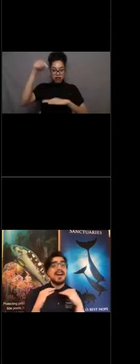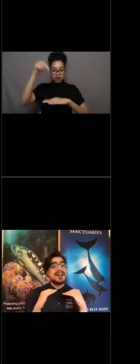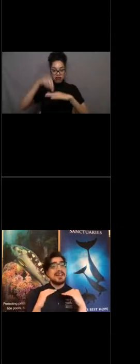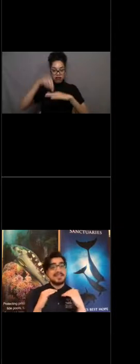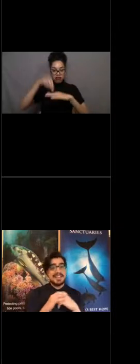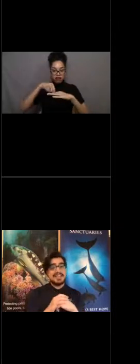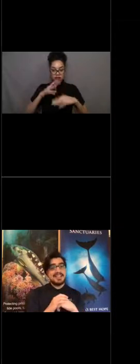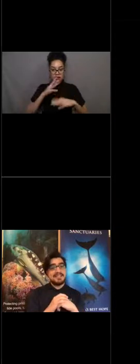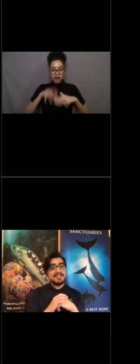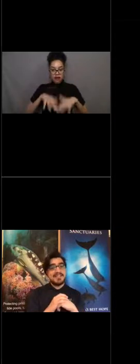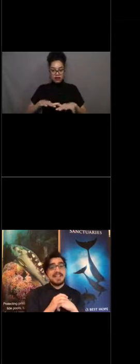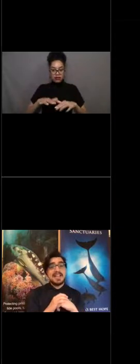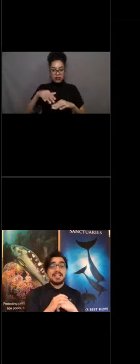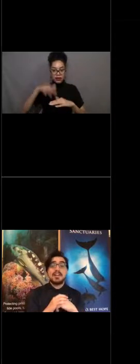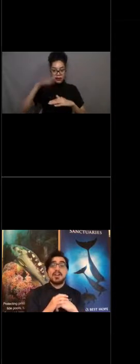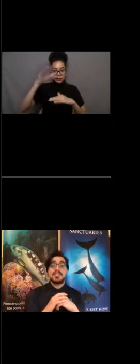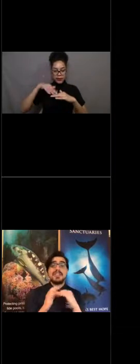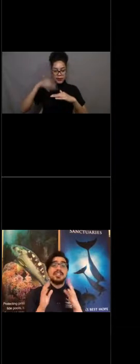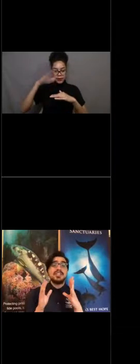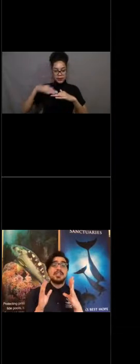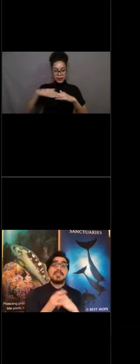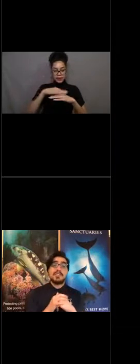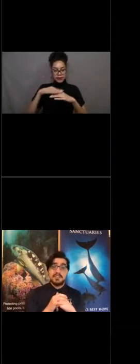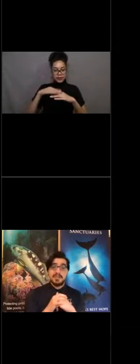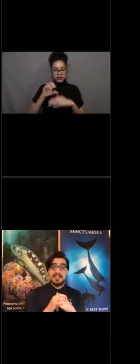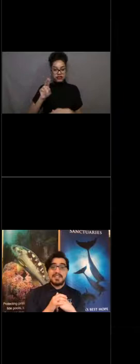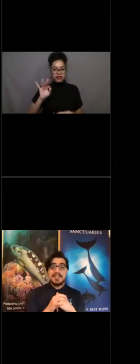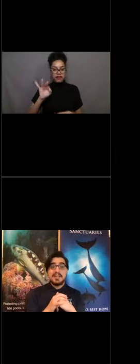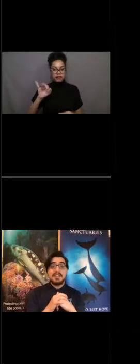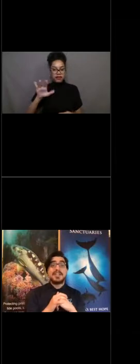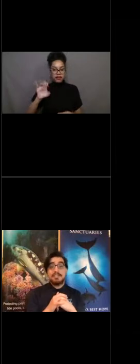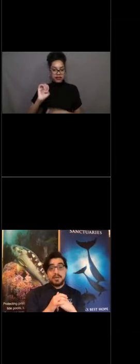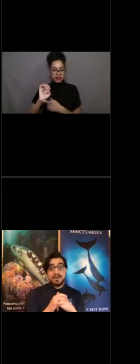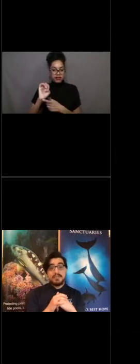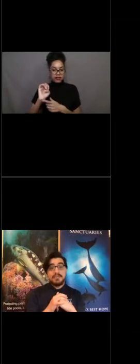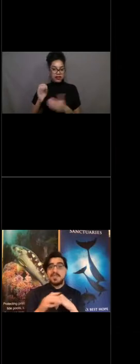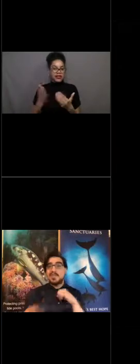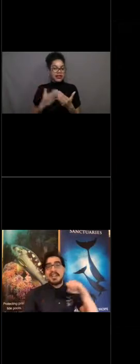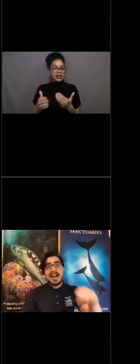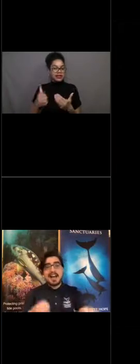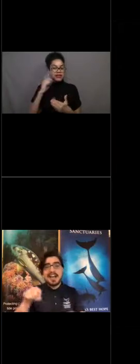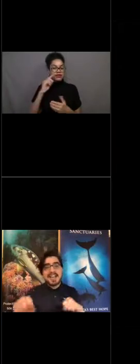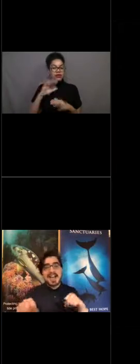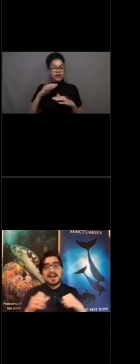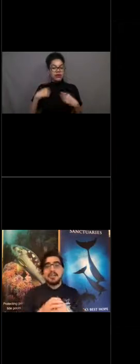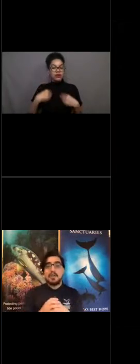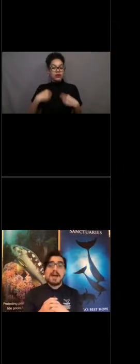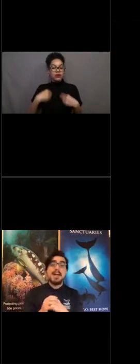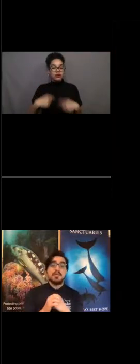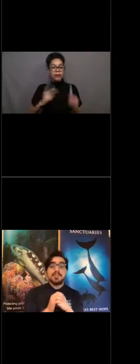a common site here. This is also the easiest place for humans to explore. You can kayak out or paddleboard